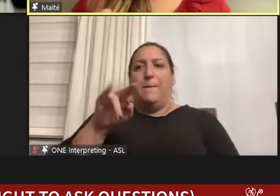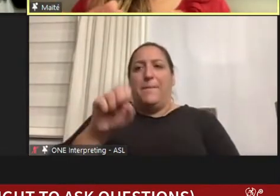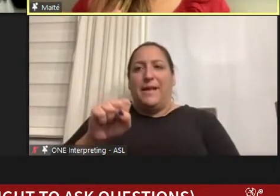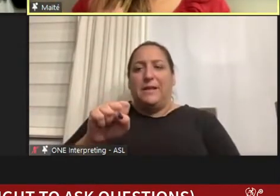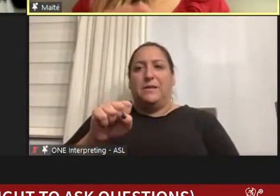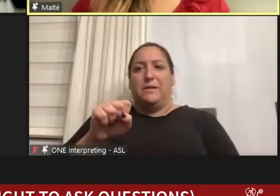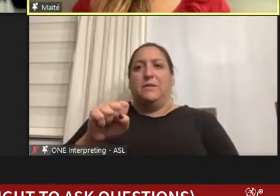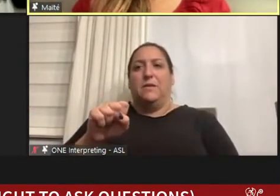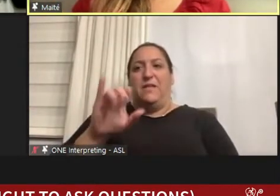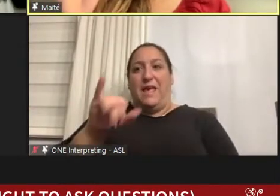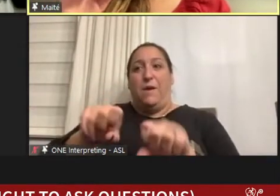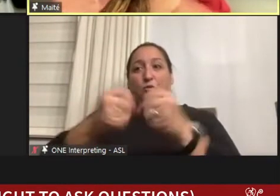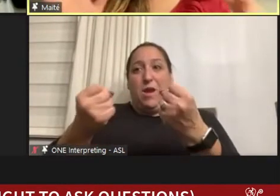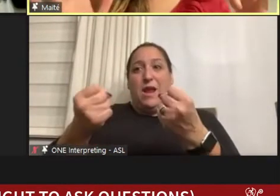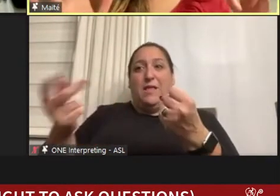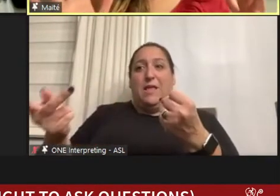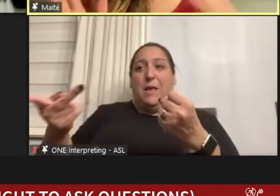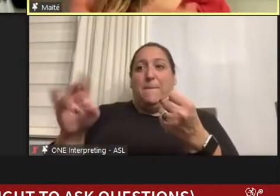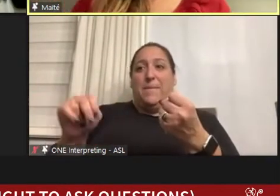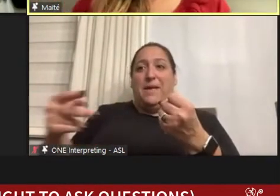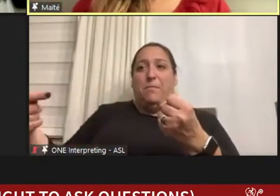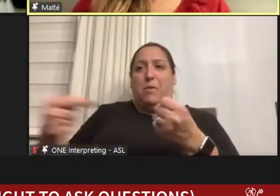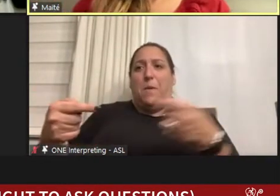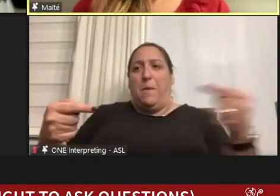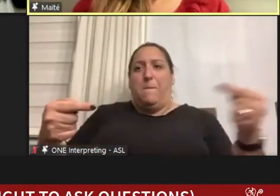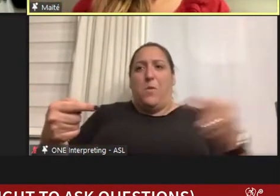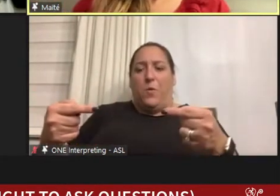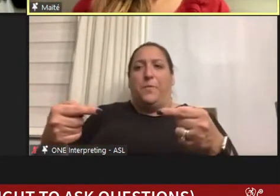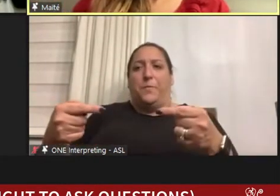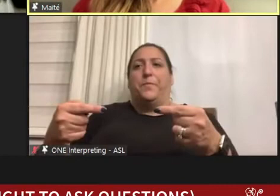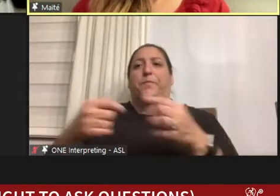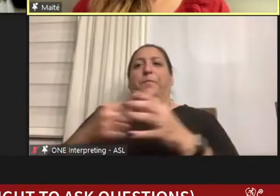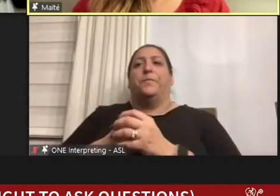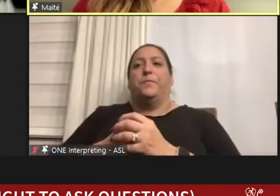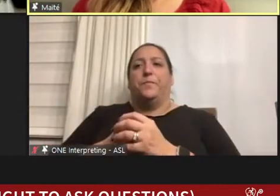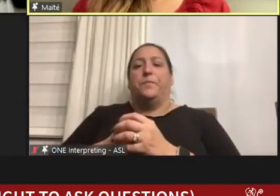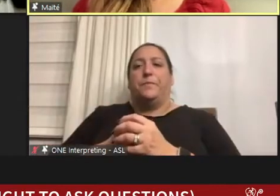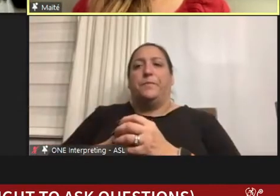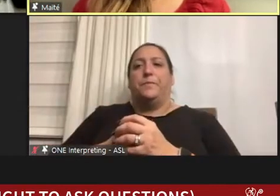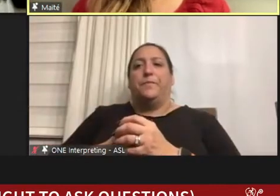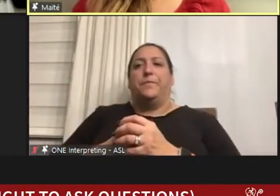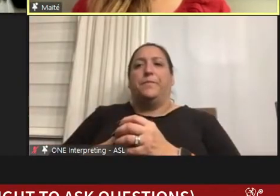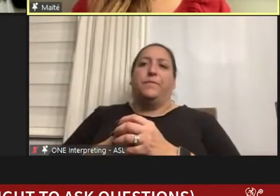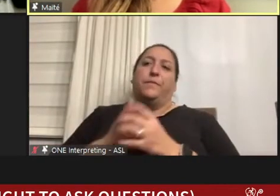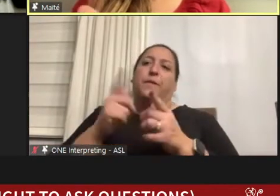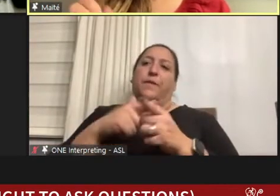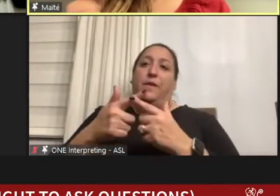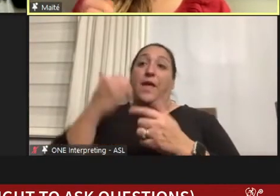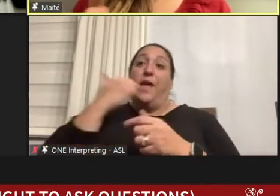connect to the skin to this external fixated on the outside, and every day I would turn different